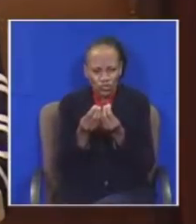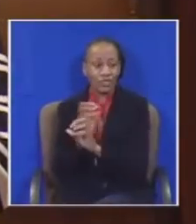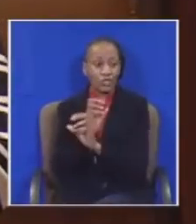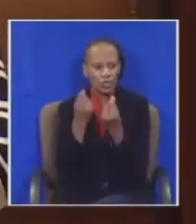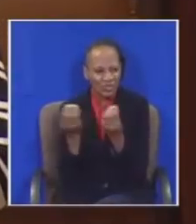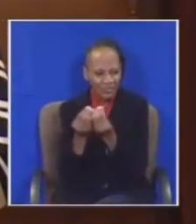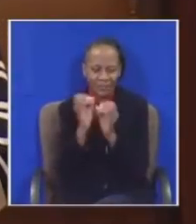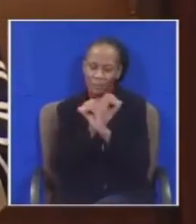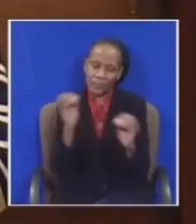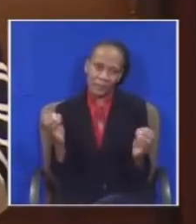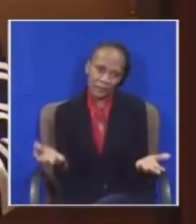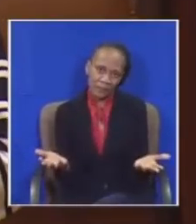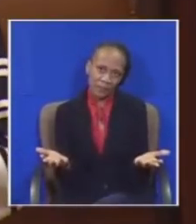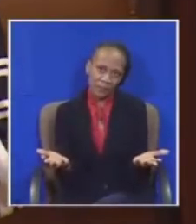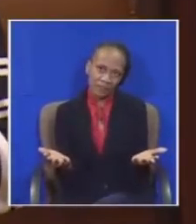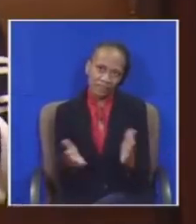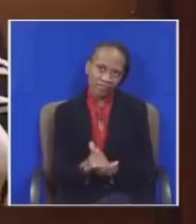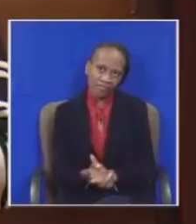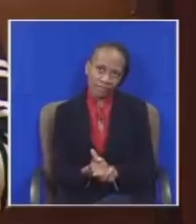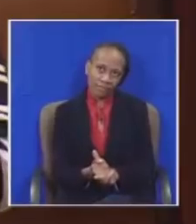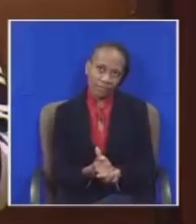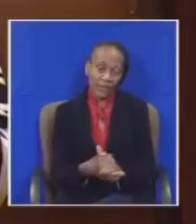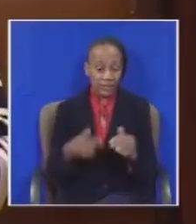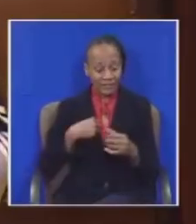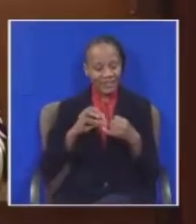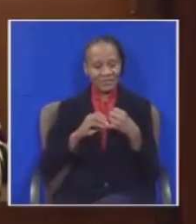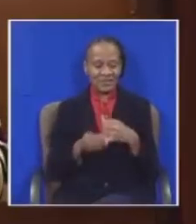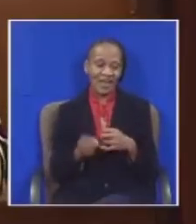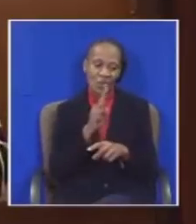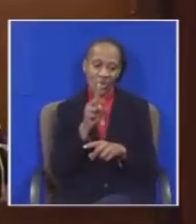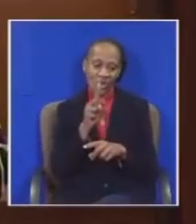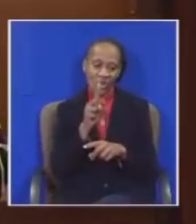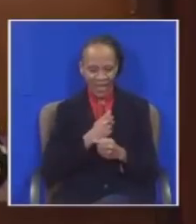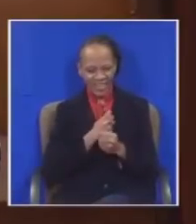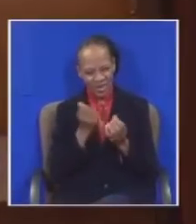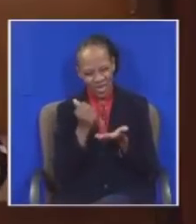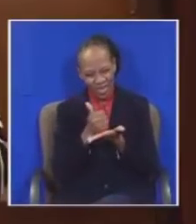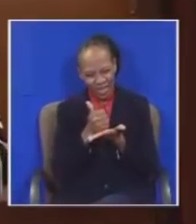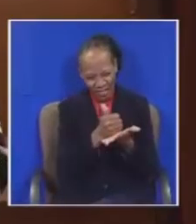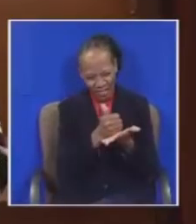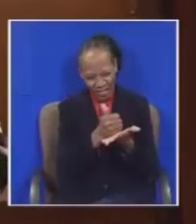Now of trying to make my question as simple as possible for you to understand it Mr. President.